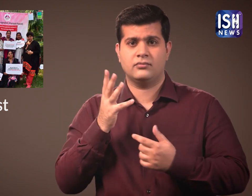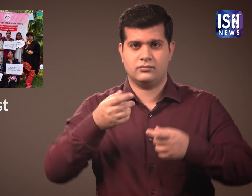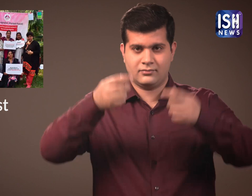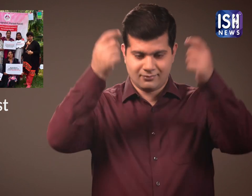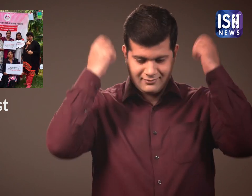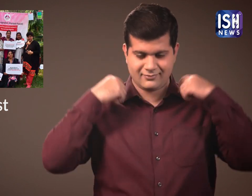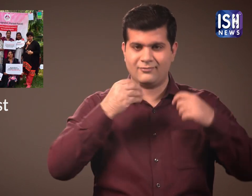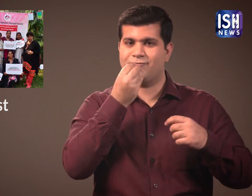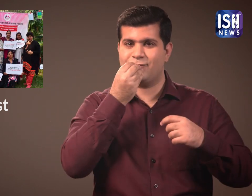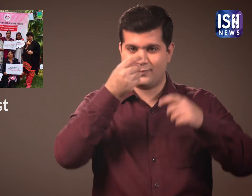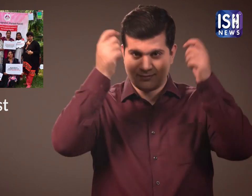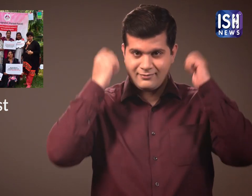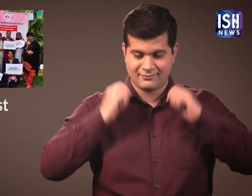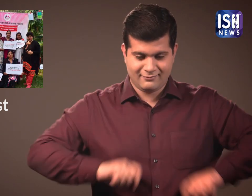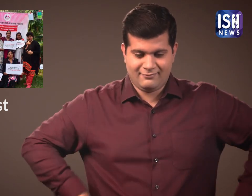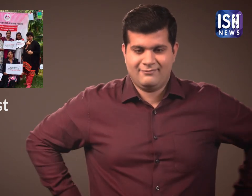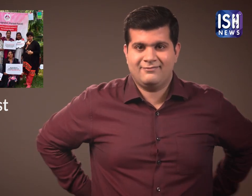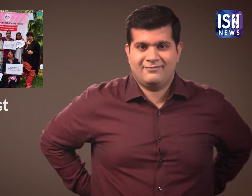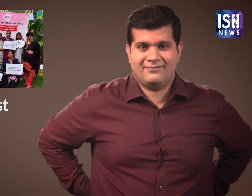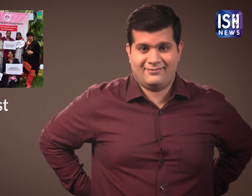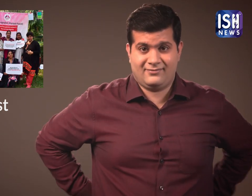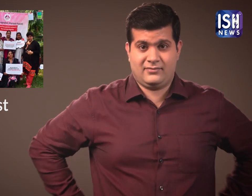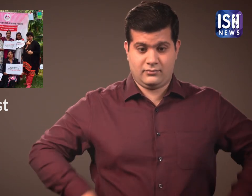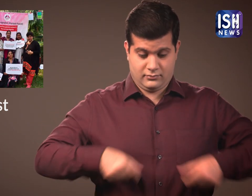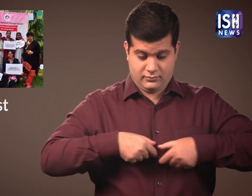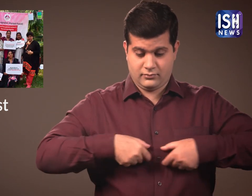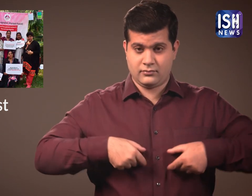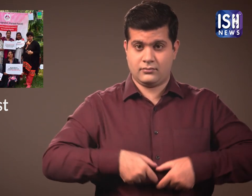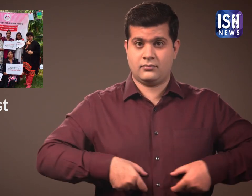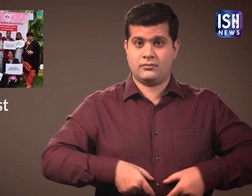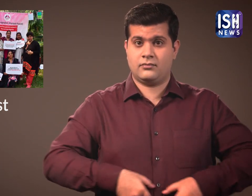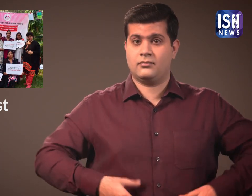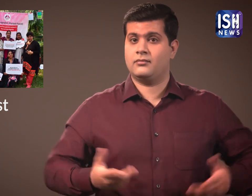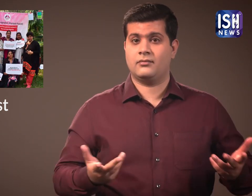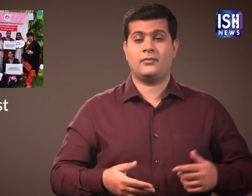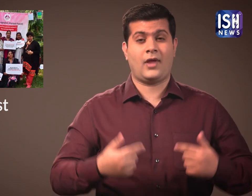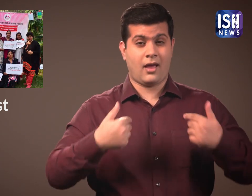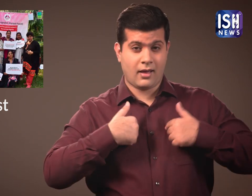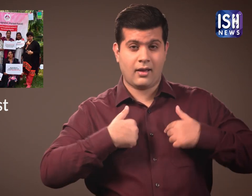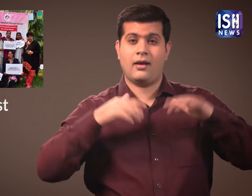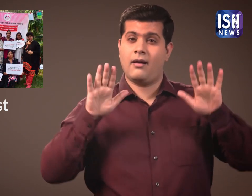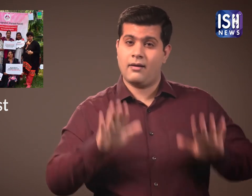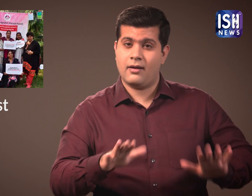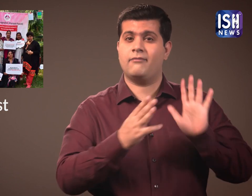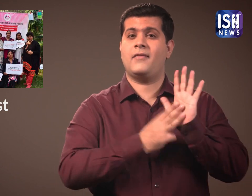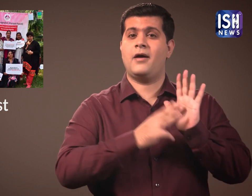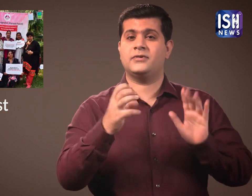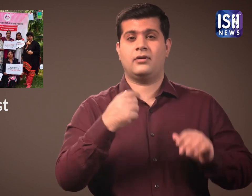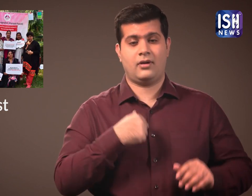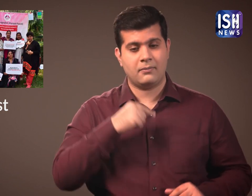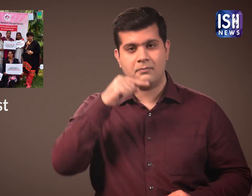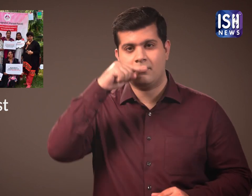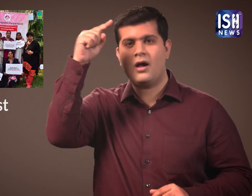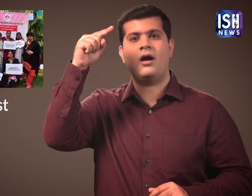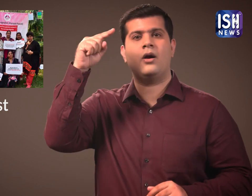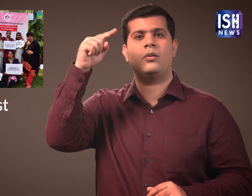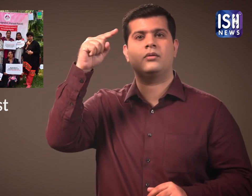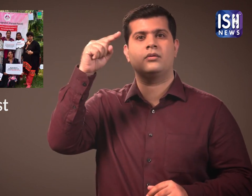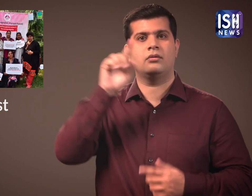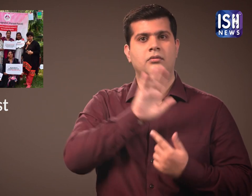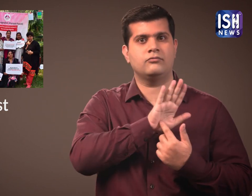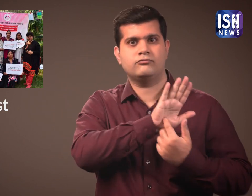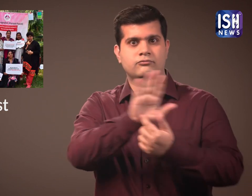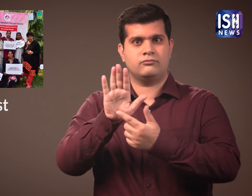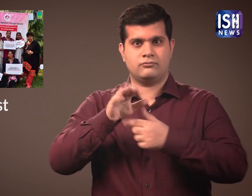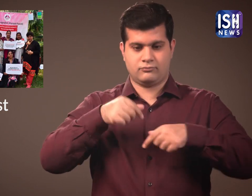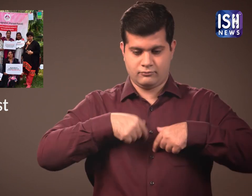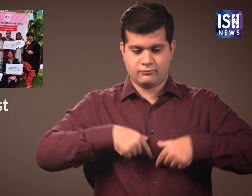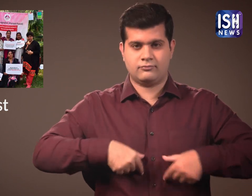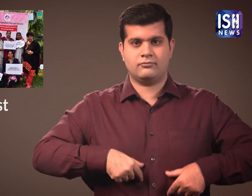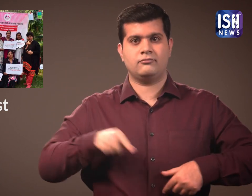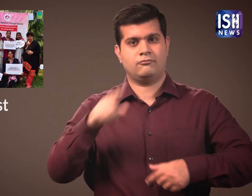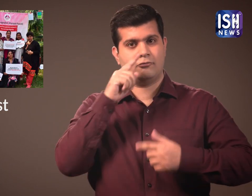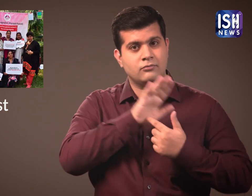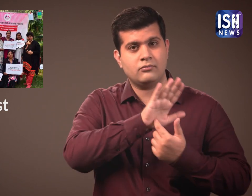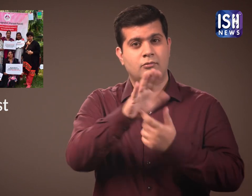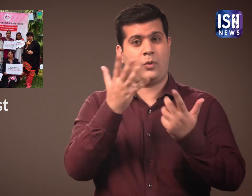wearings aprons that read, "I am a proud menstruating woman."